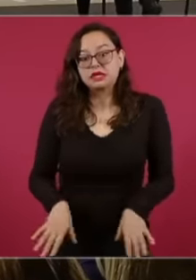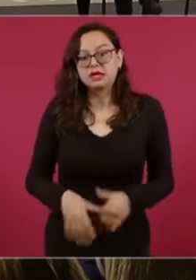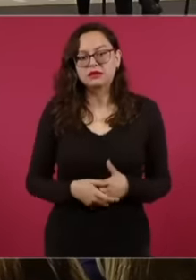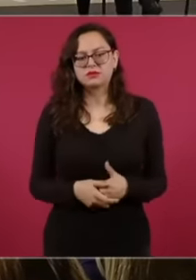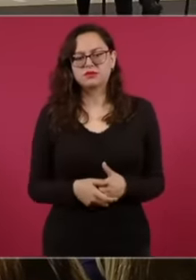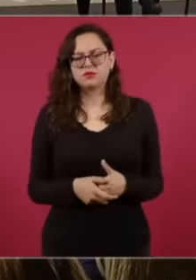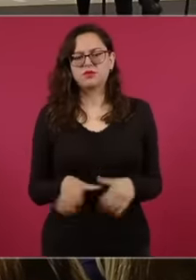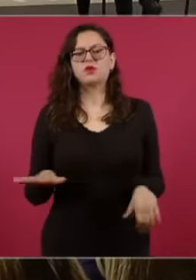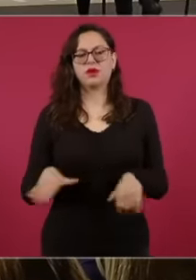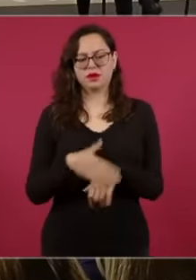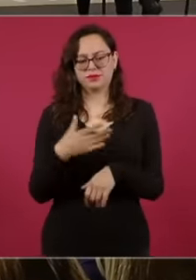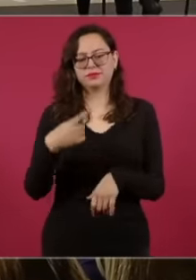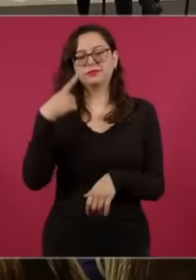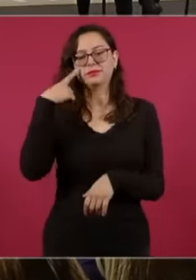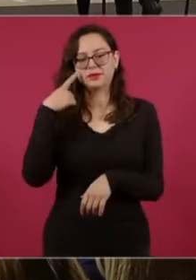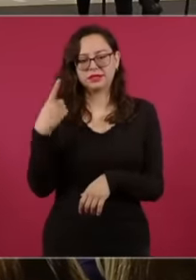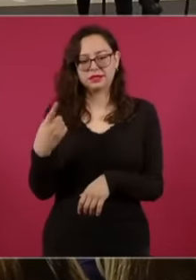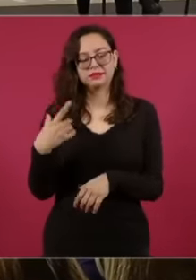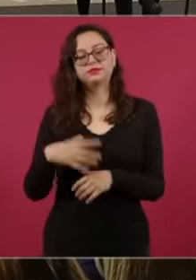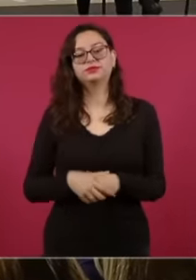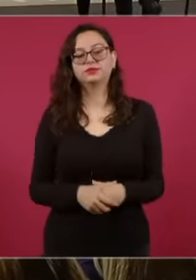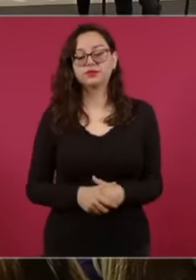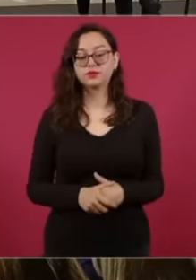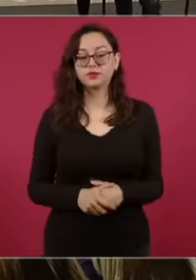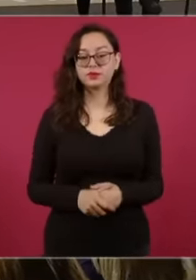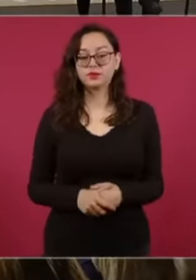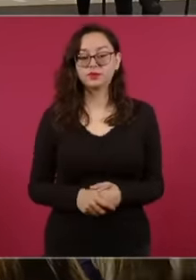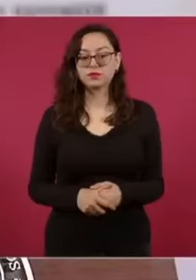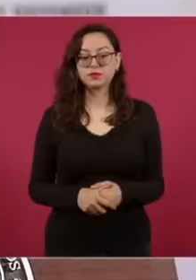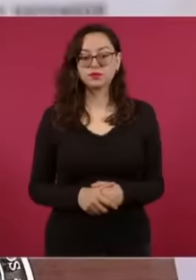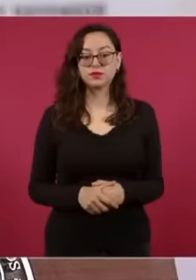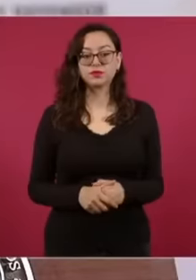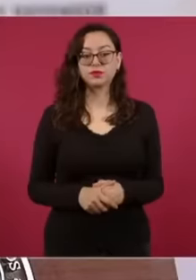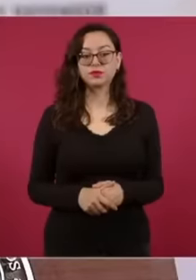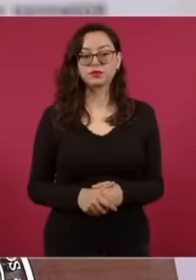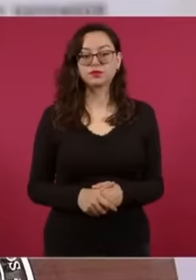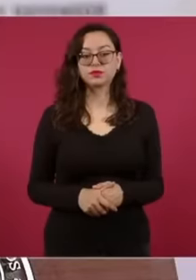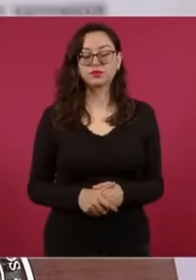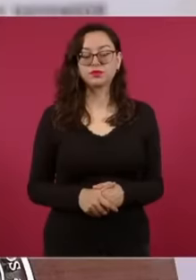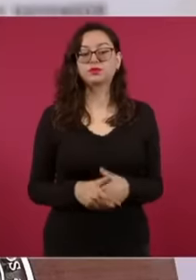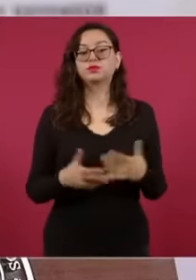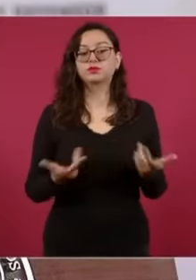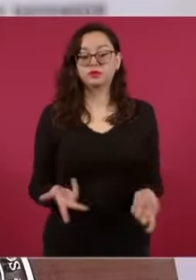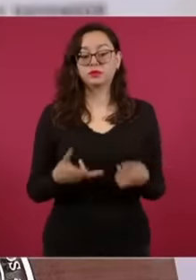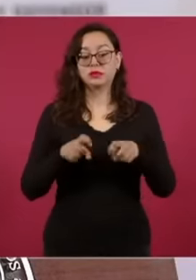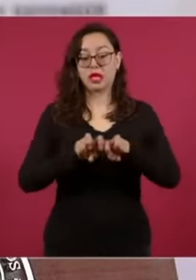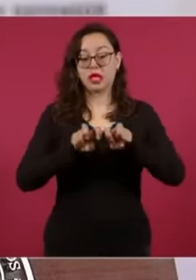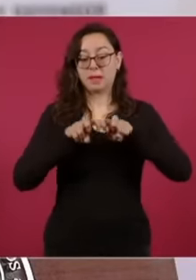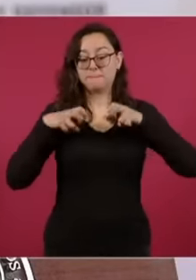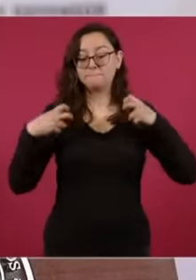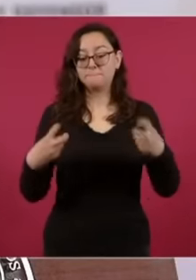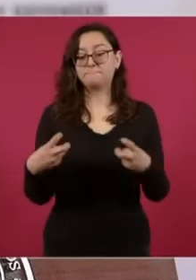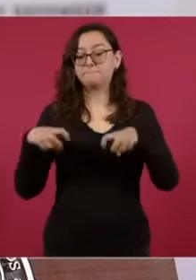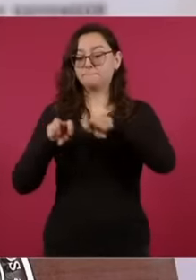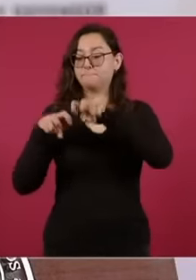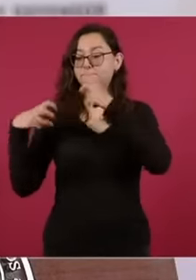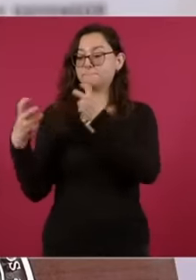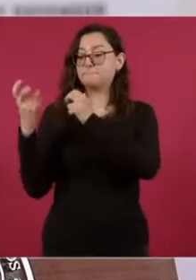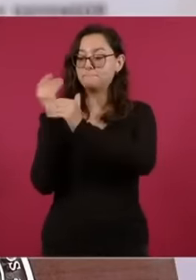a button shows how much of the budget is spent on the income of ministers, magistrates and judges,